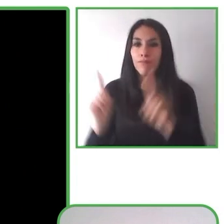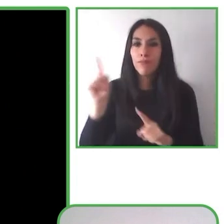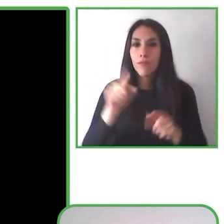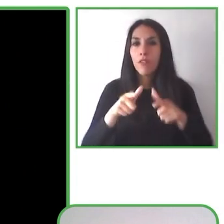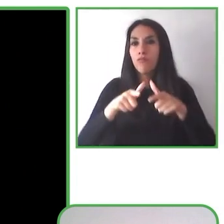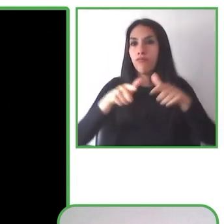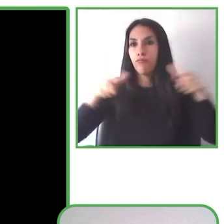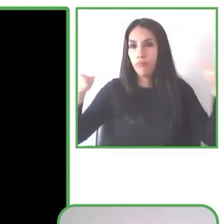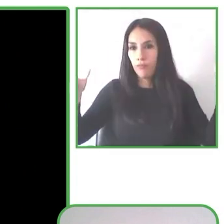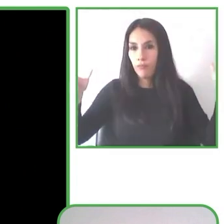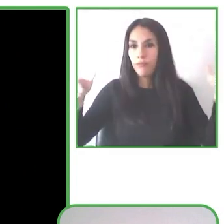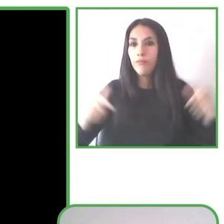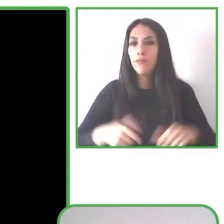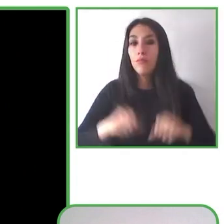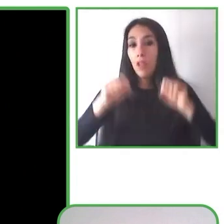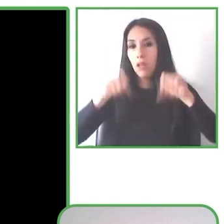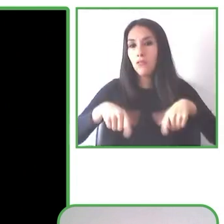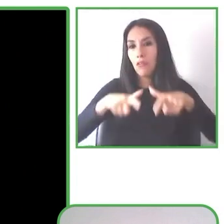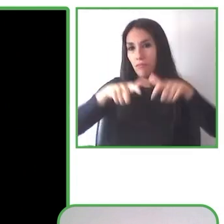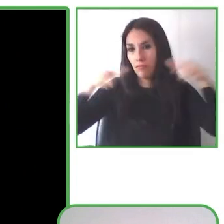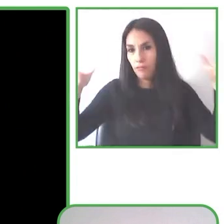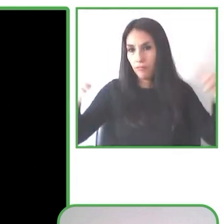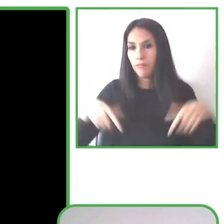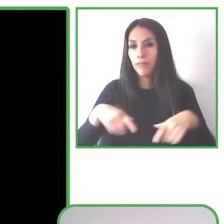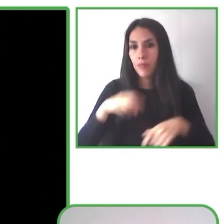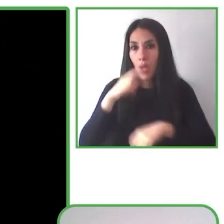for all the people in this planet.